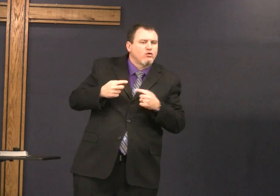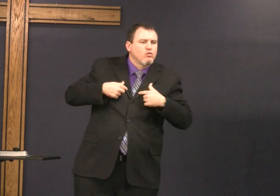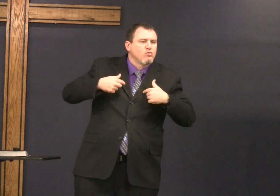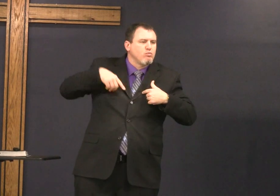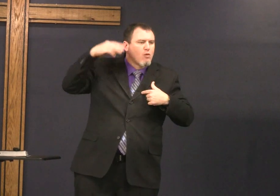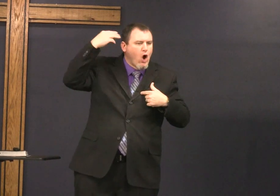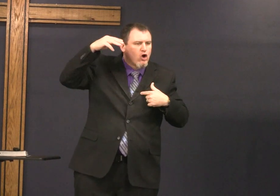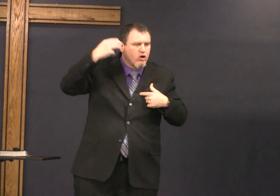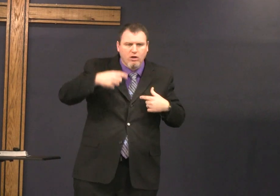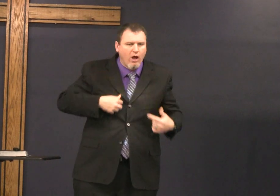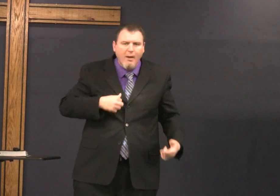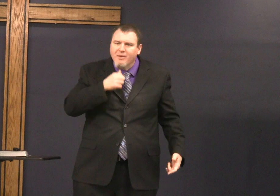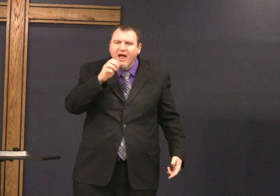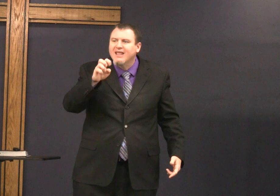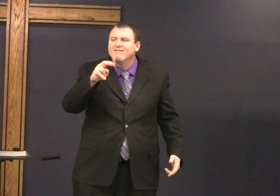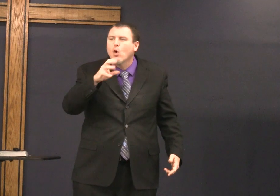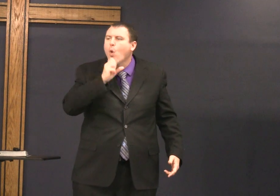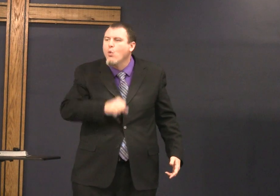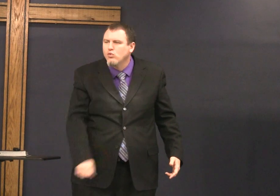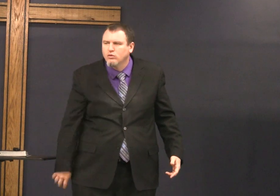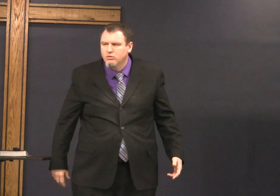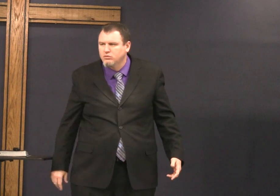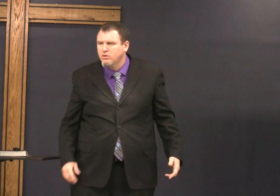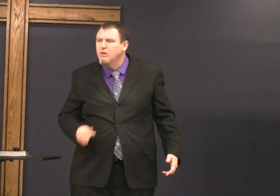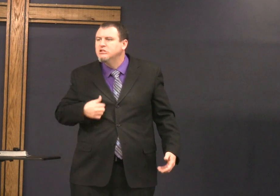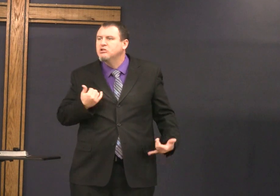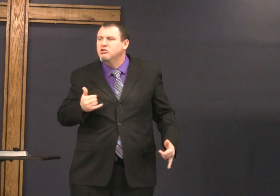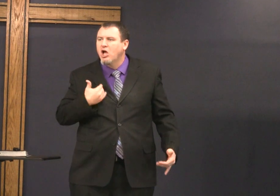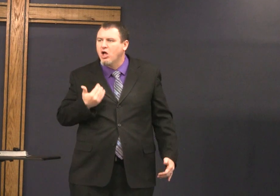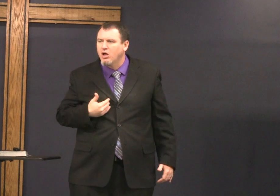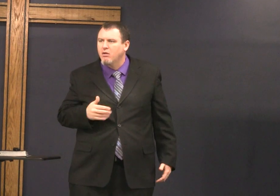so how do we com how do we apply this to uh